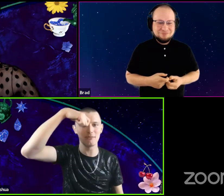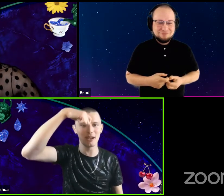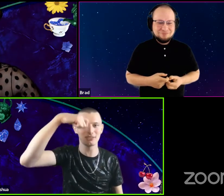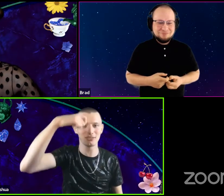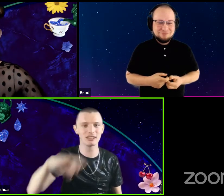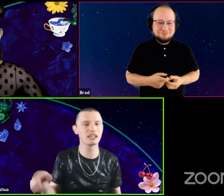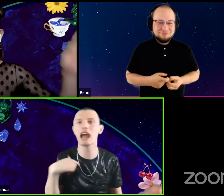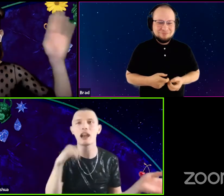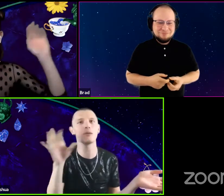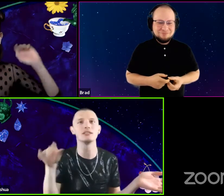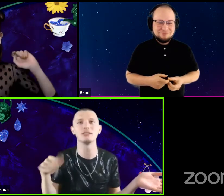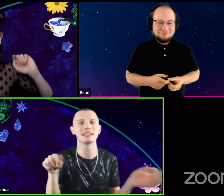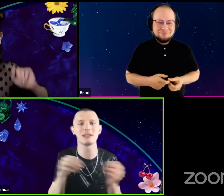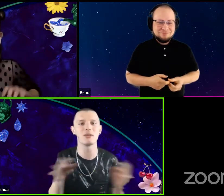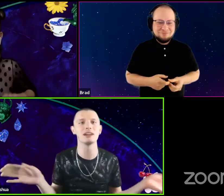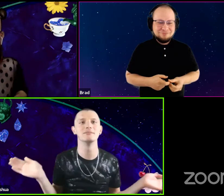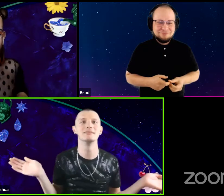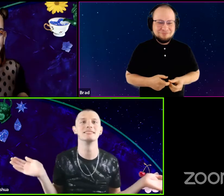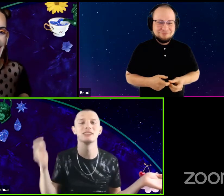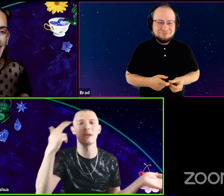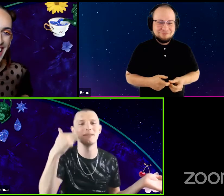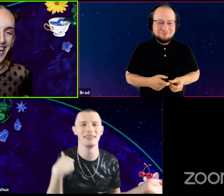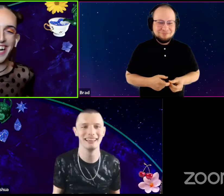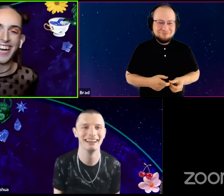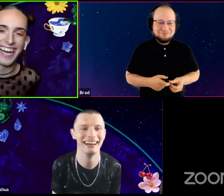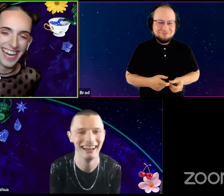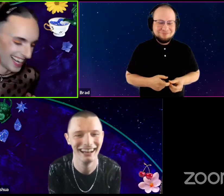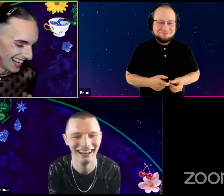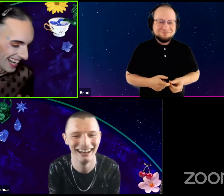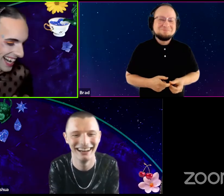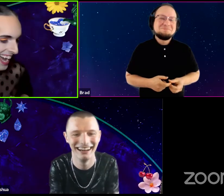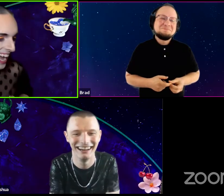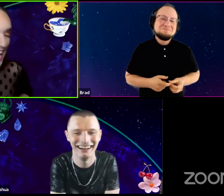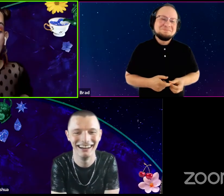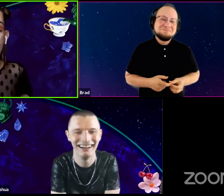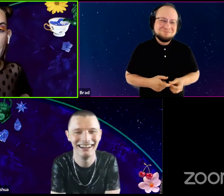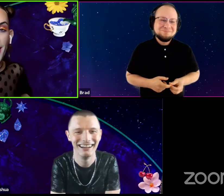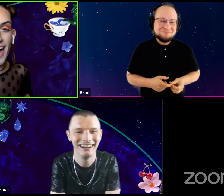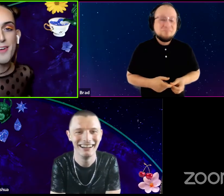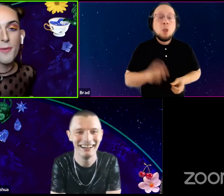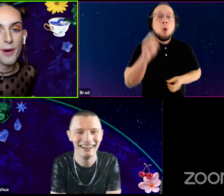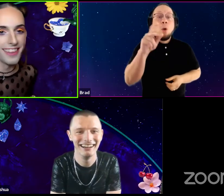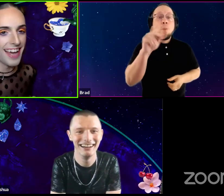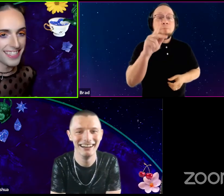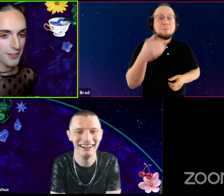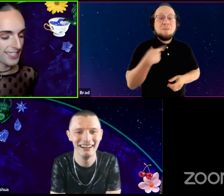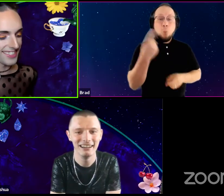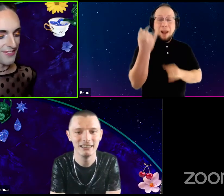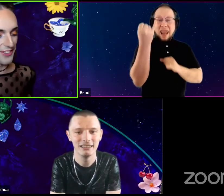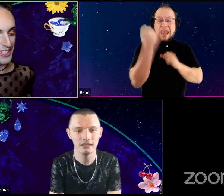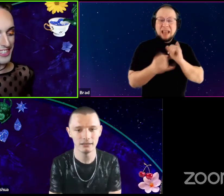for you just like, I don't want to do this anymore. I'm just painting. Okay. I have one last question for you.